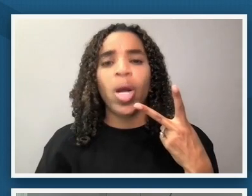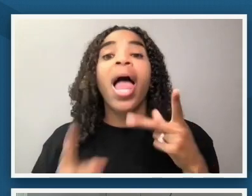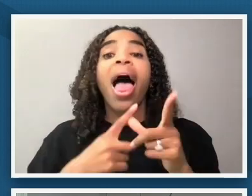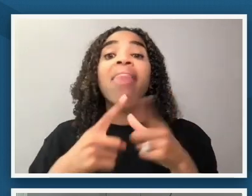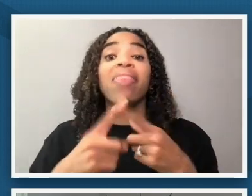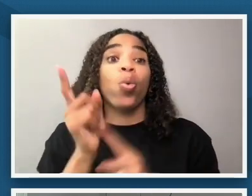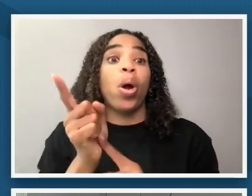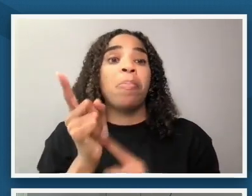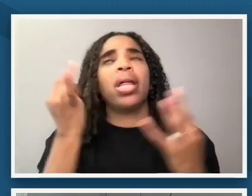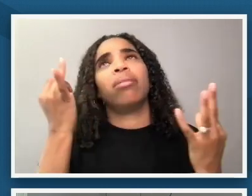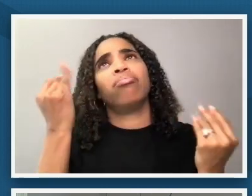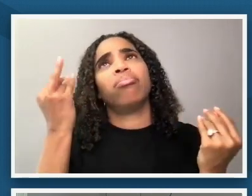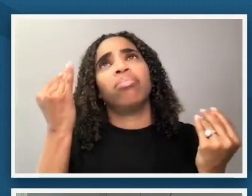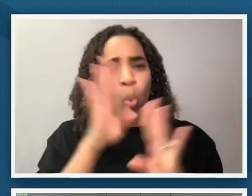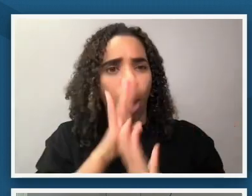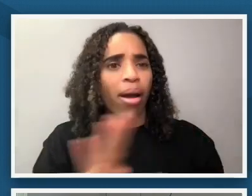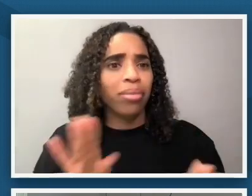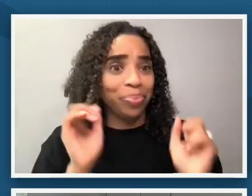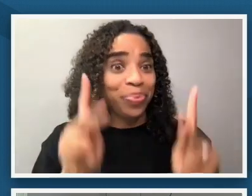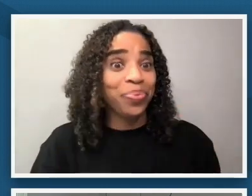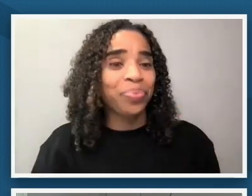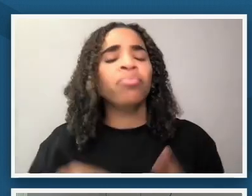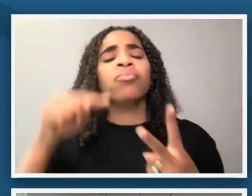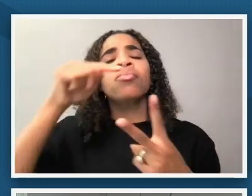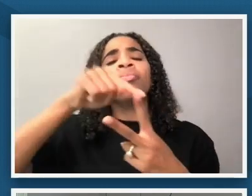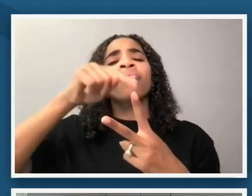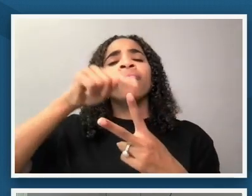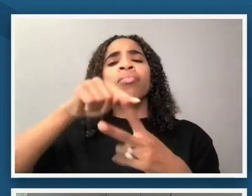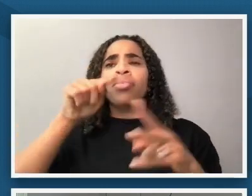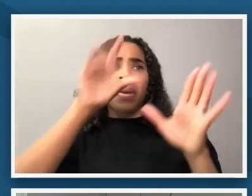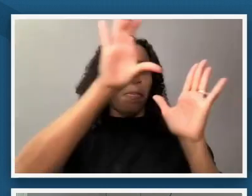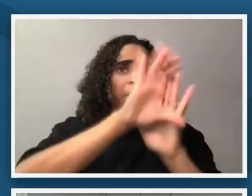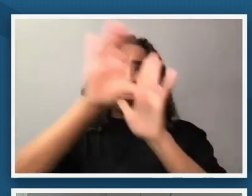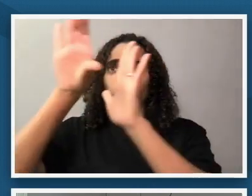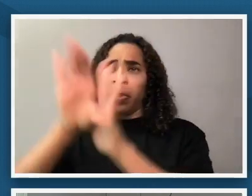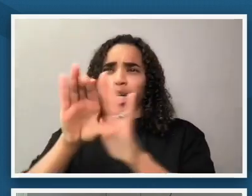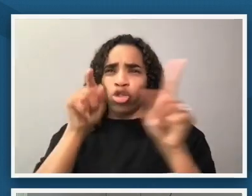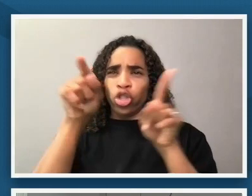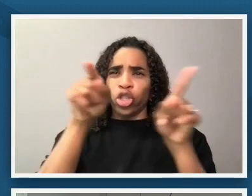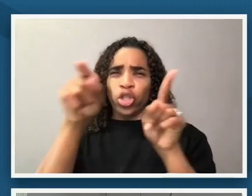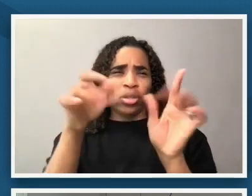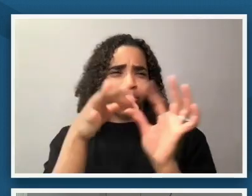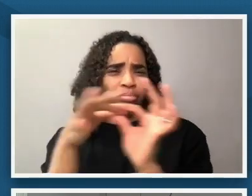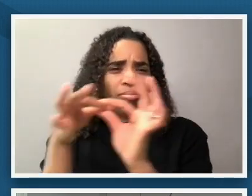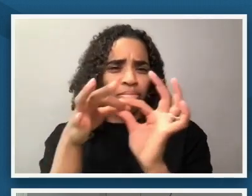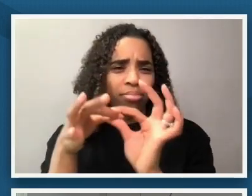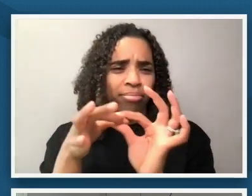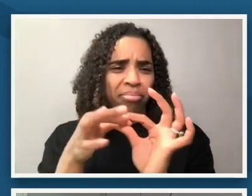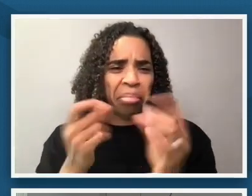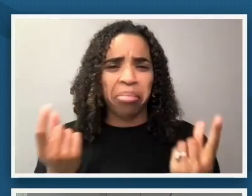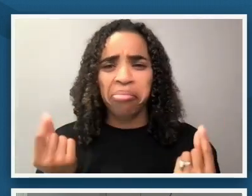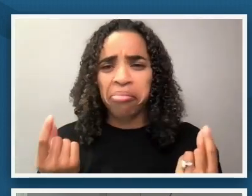question is in what ways do these two images connect to one another